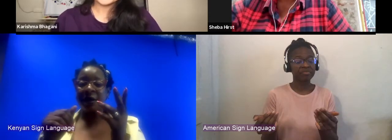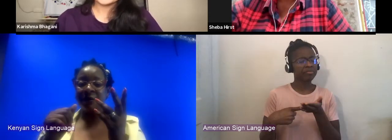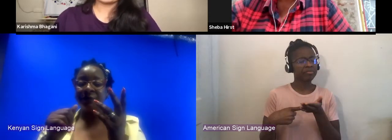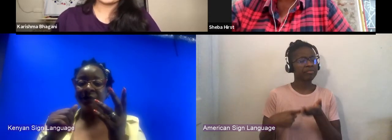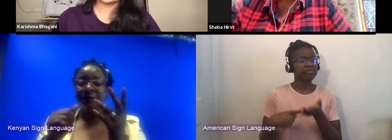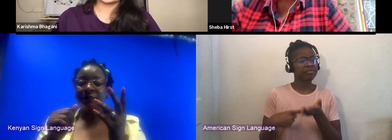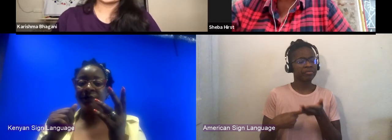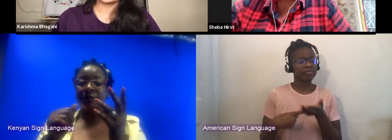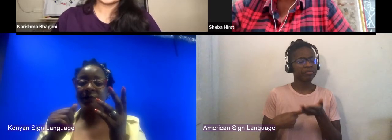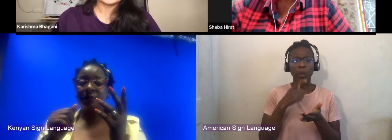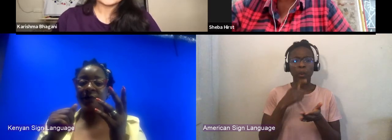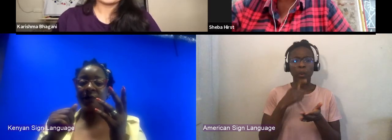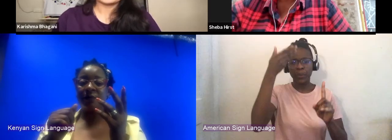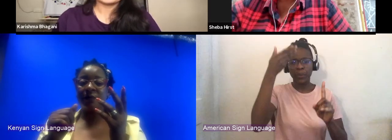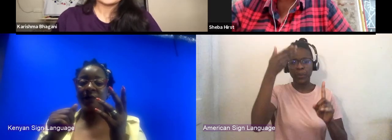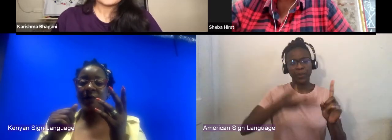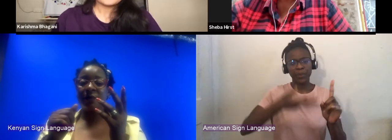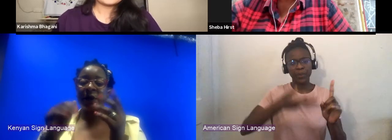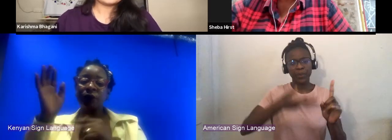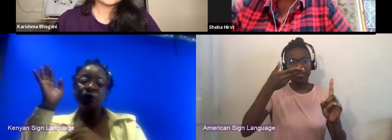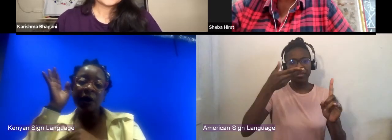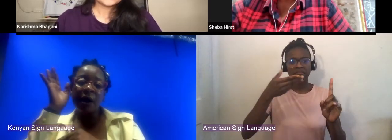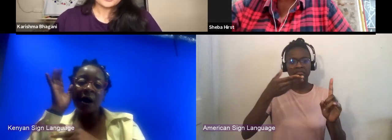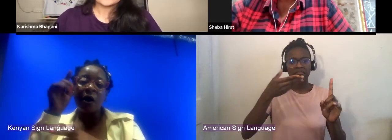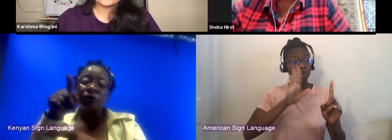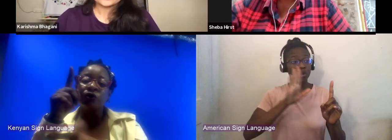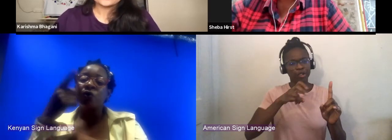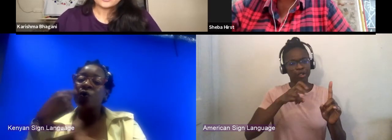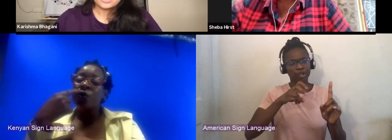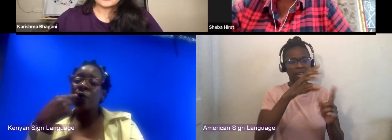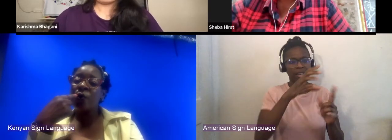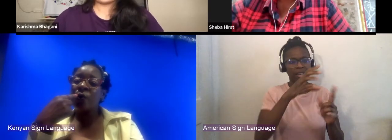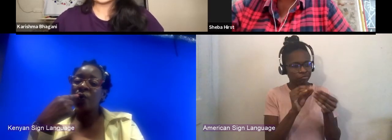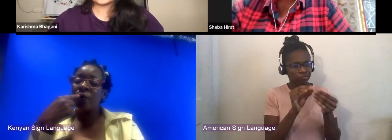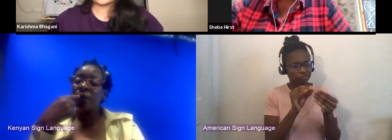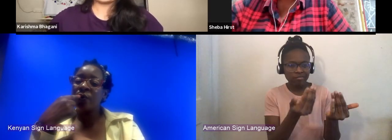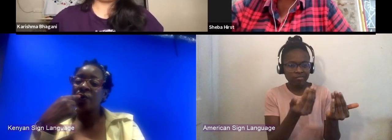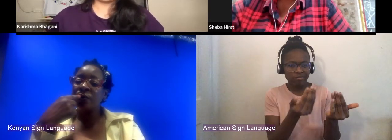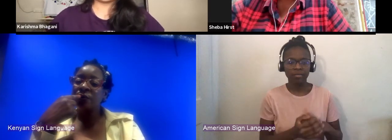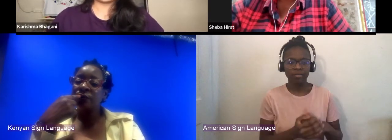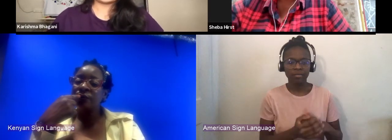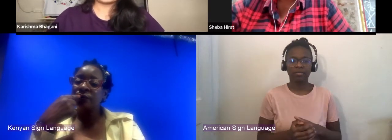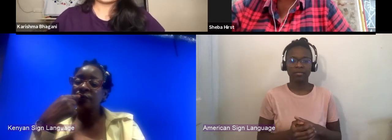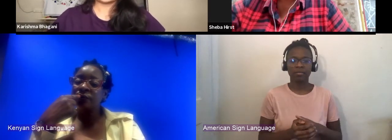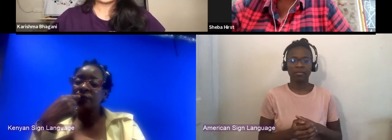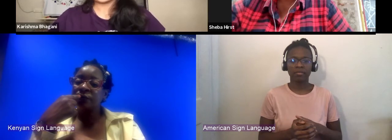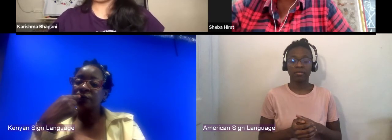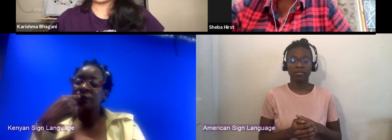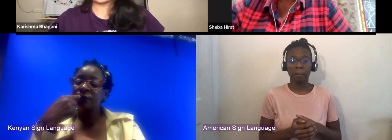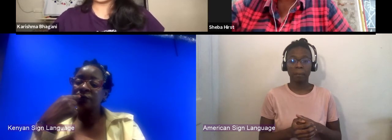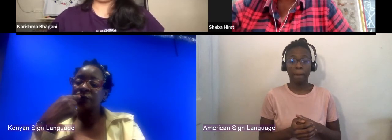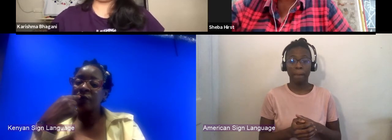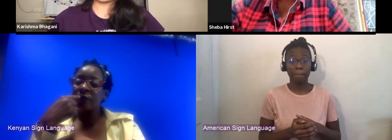Tell us about your journey. I mean, I know you, I fast so, for those that are tuning in for the first time